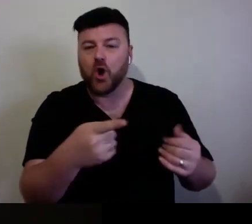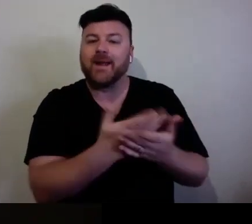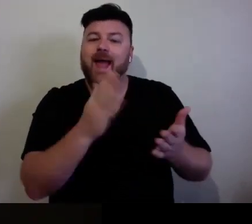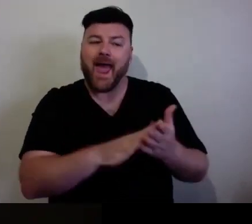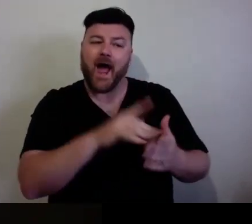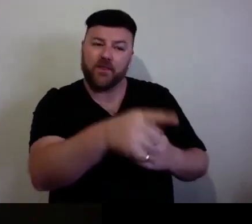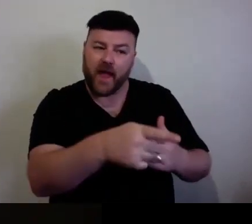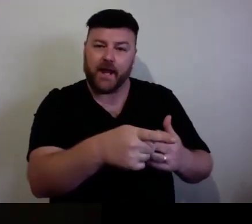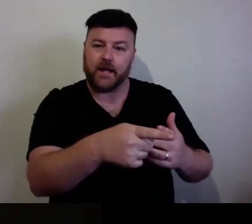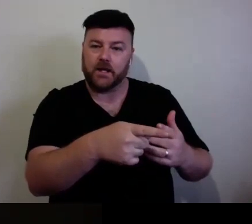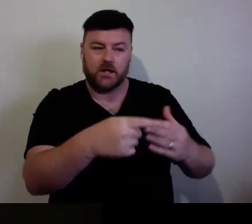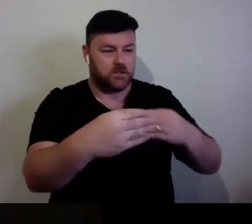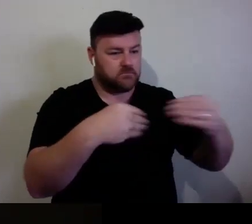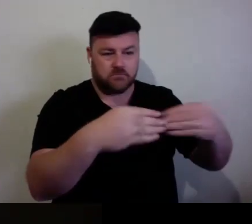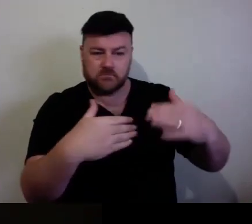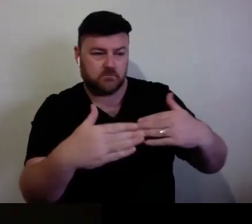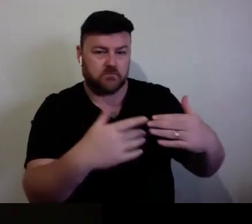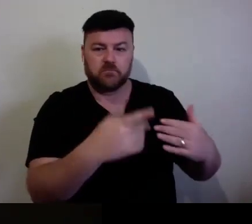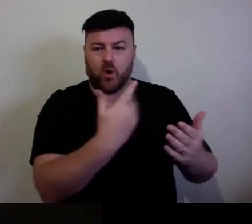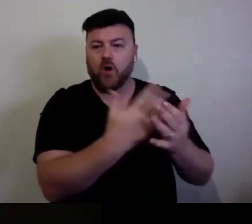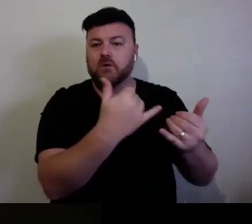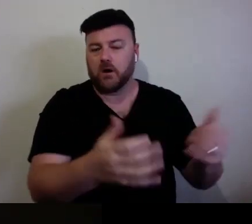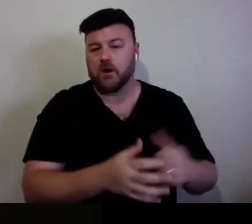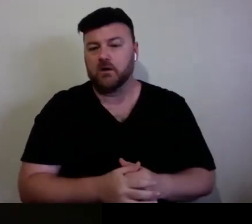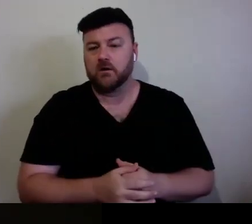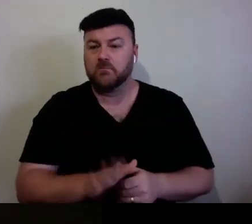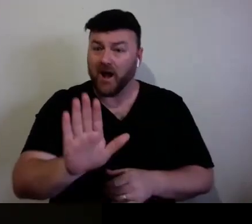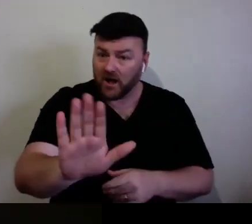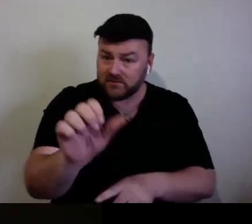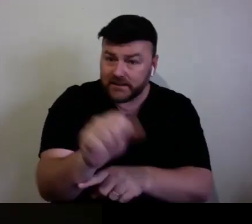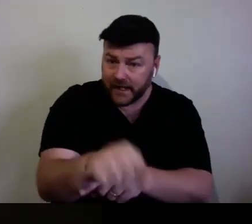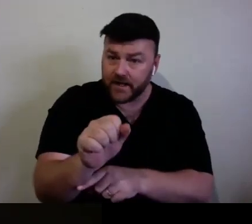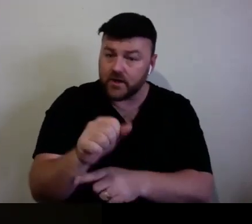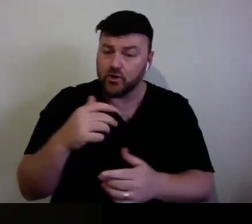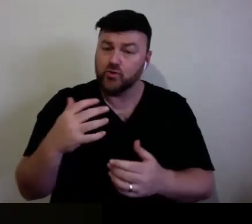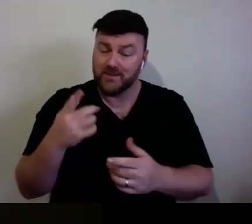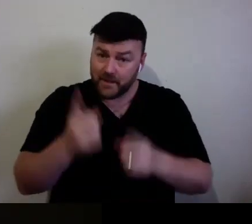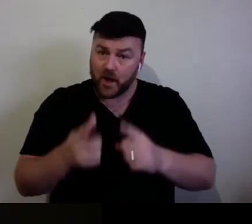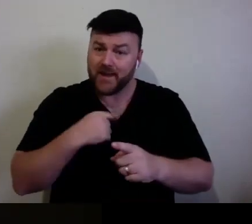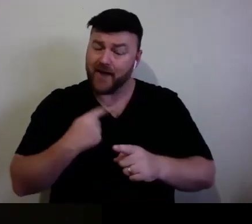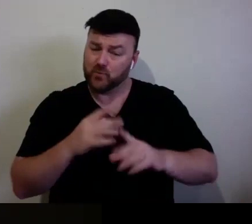You have got to get up and get away. I have many times in which I